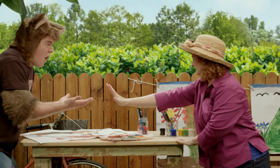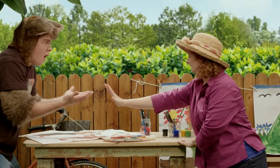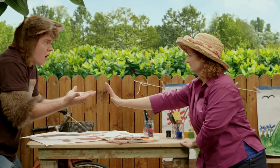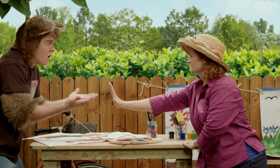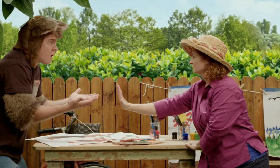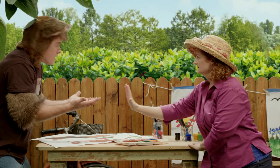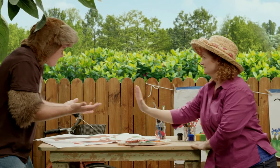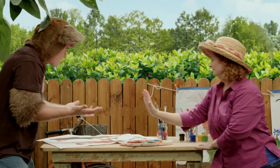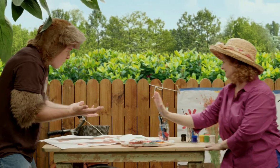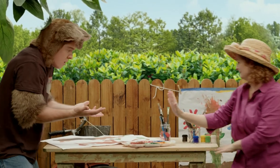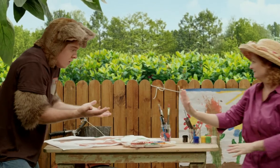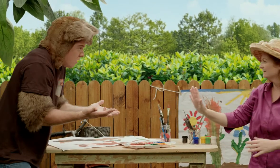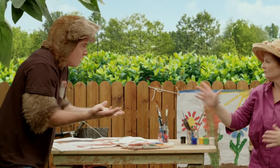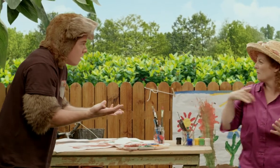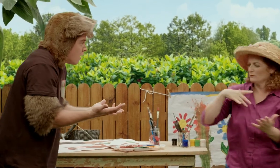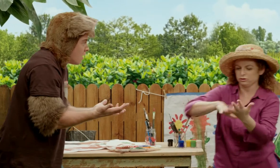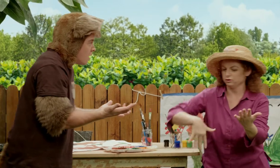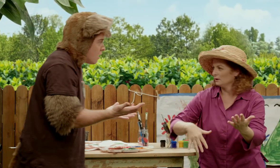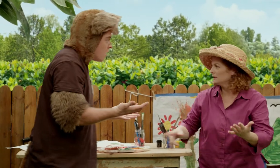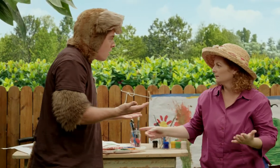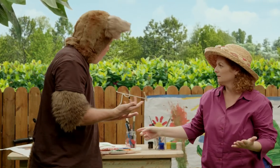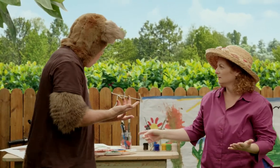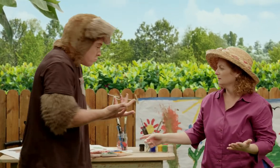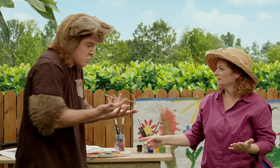Stop! Why are you touching it?